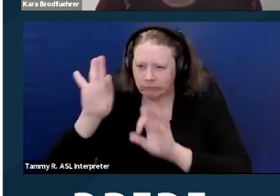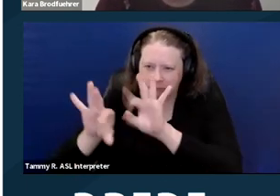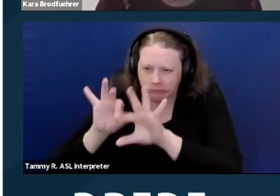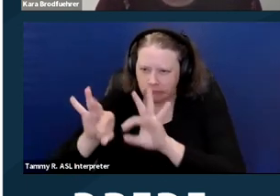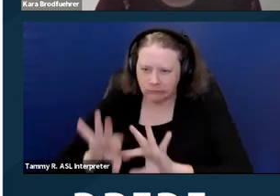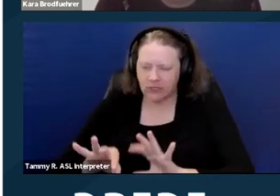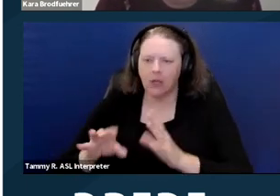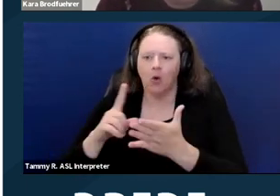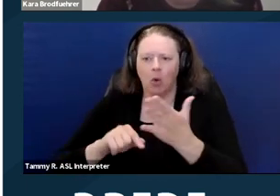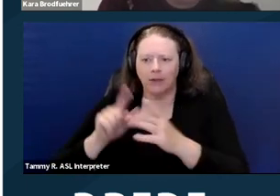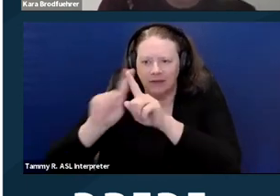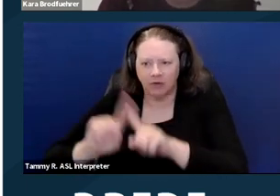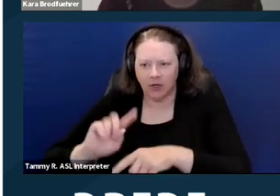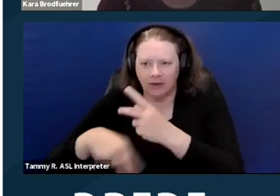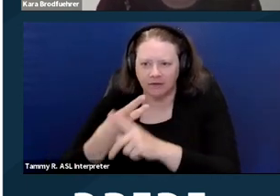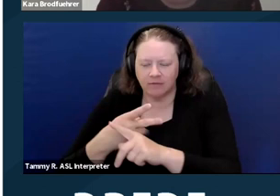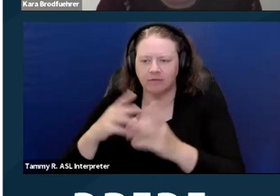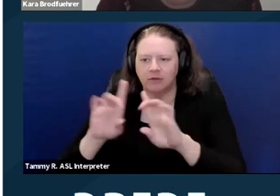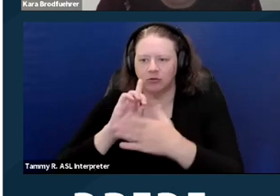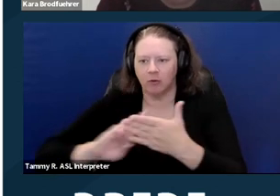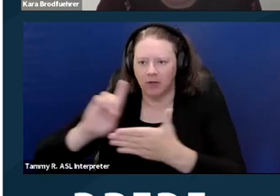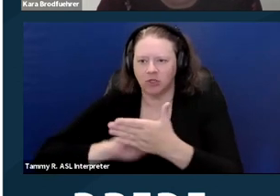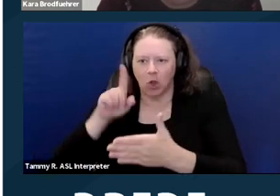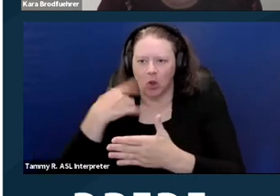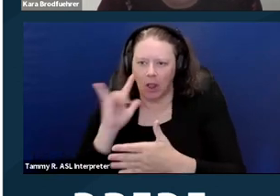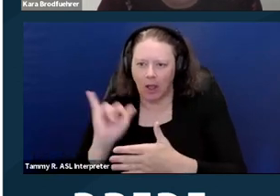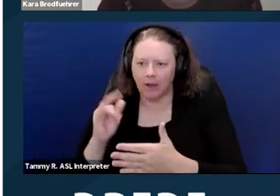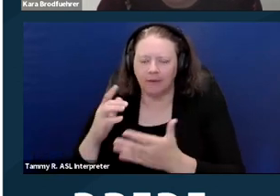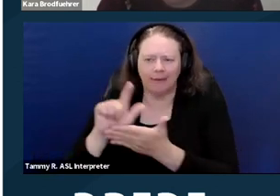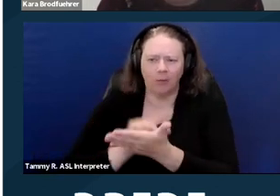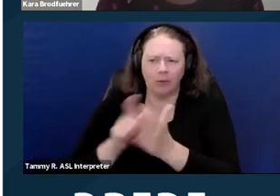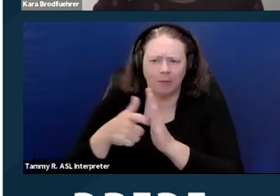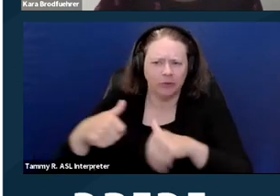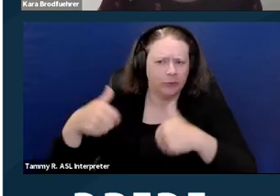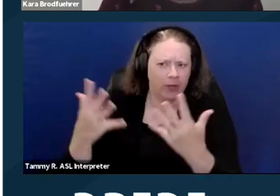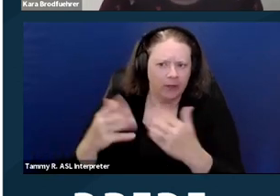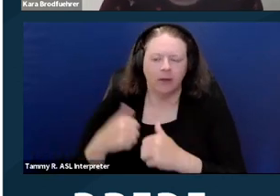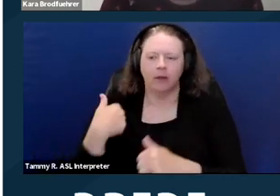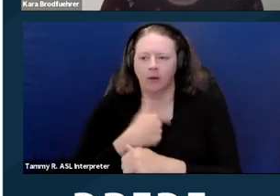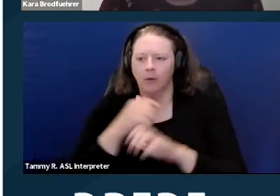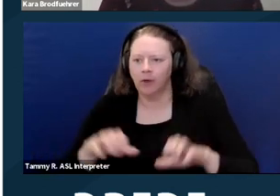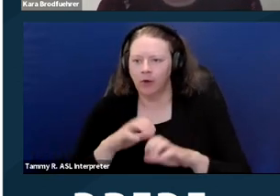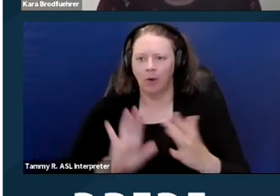different types of discrimination looks like and the different legal requirements. We do outreach and education as well.